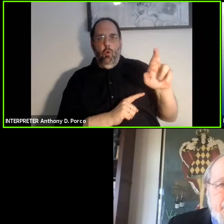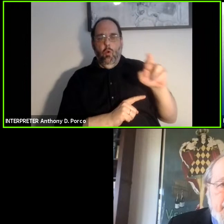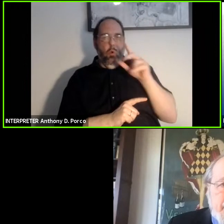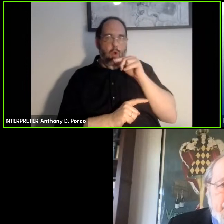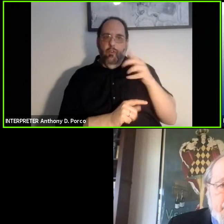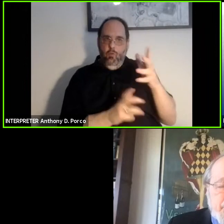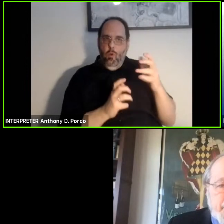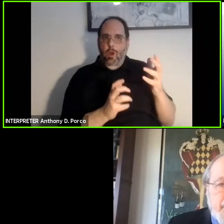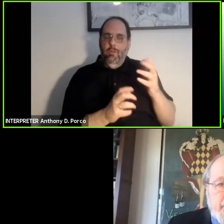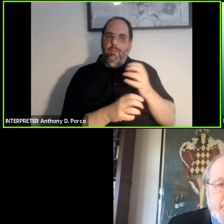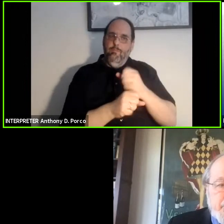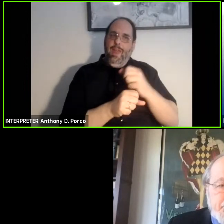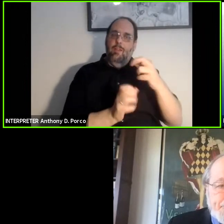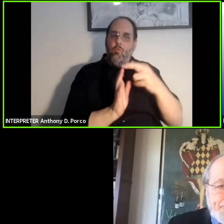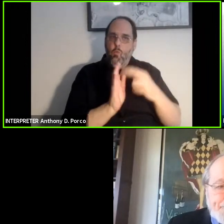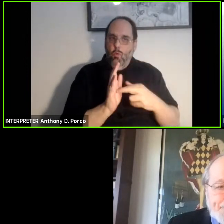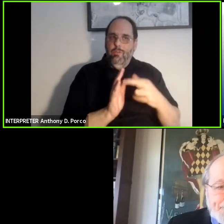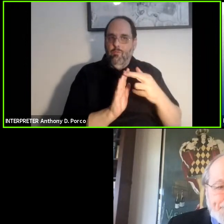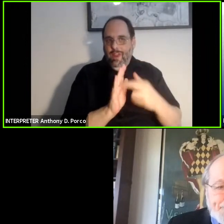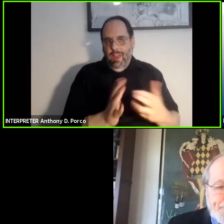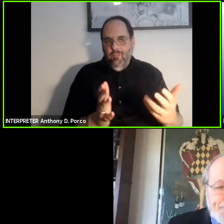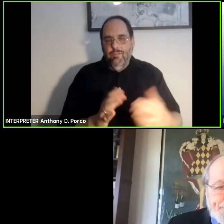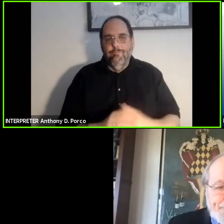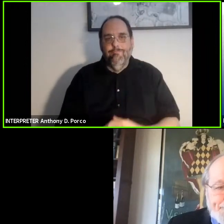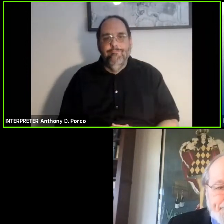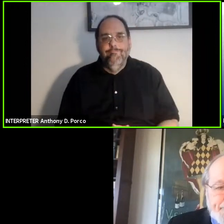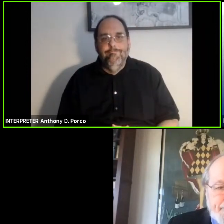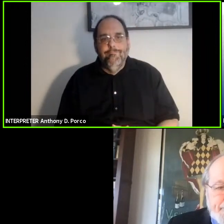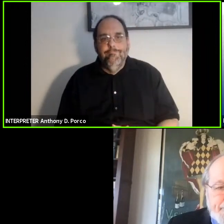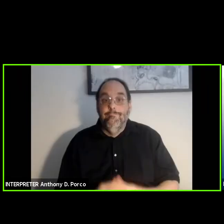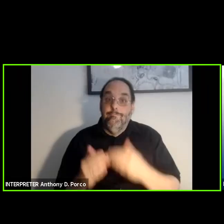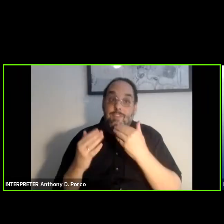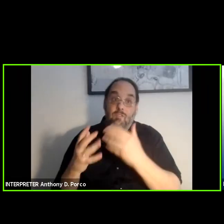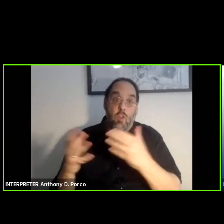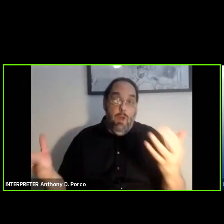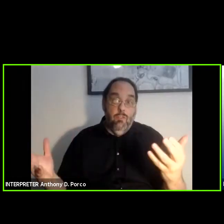creating rules or regulations. >> Bruce Bailey: Thank you very much everyone.